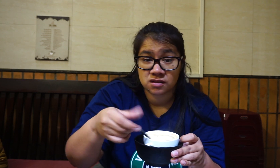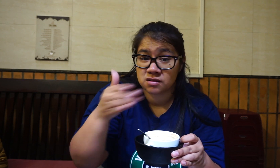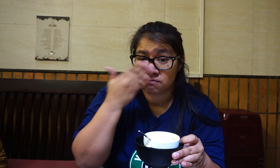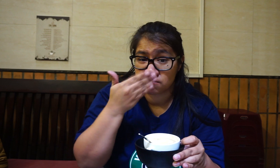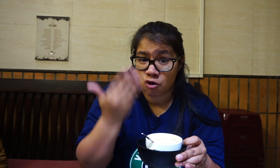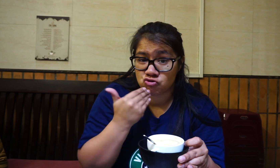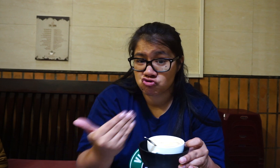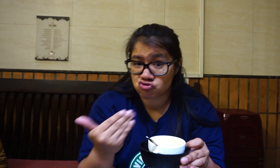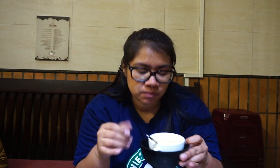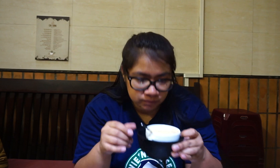It smells good